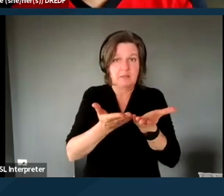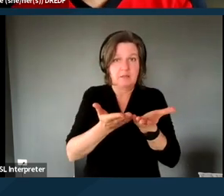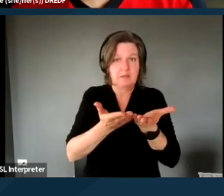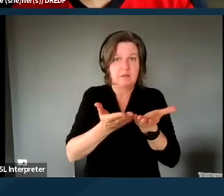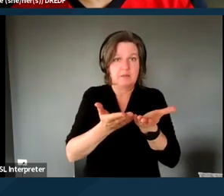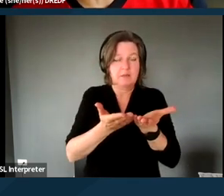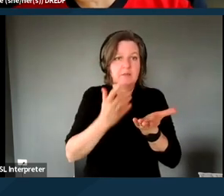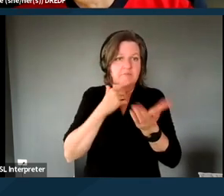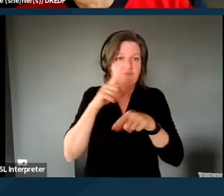for people who need housing.